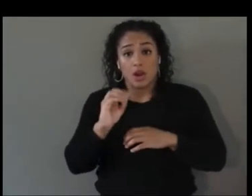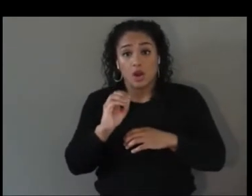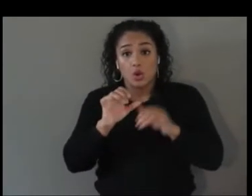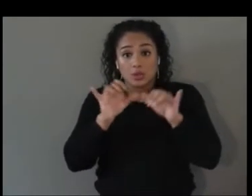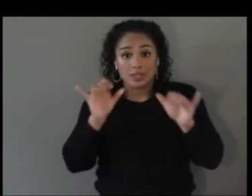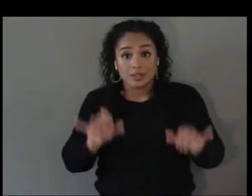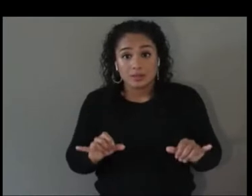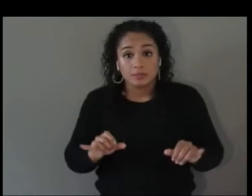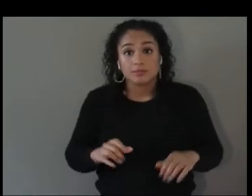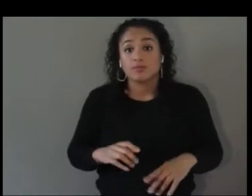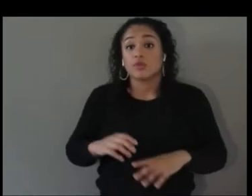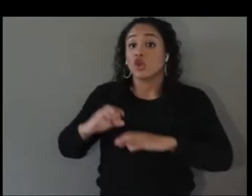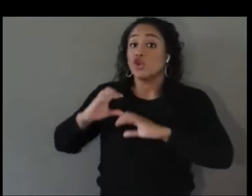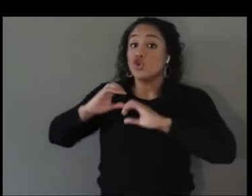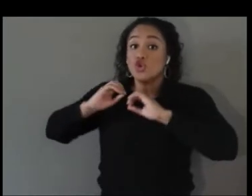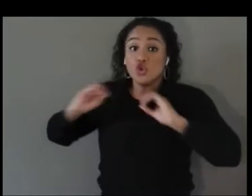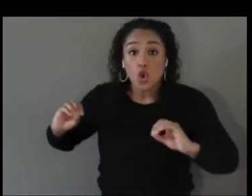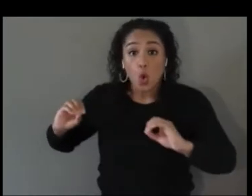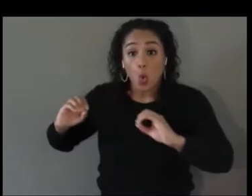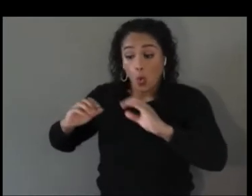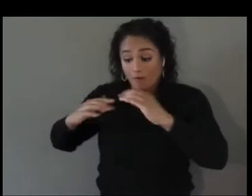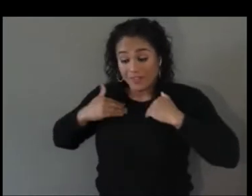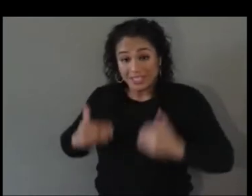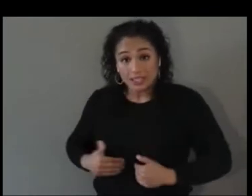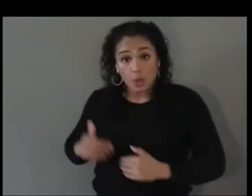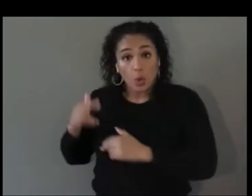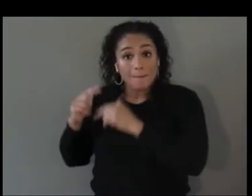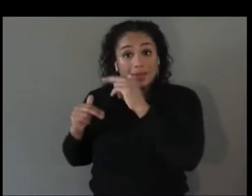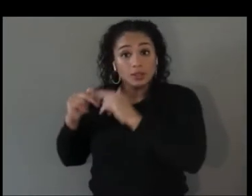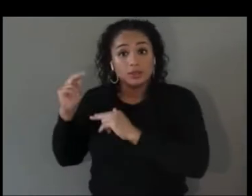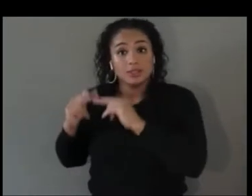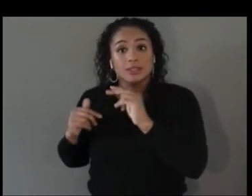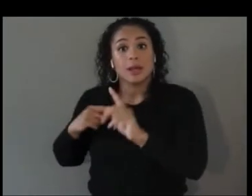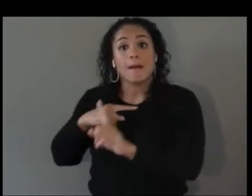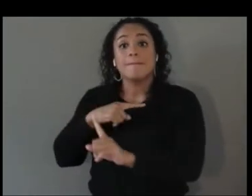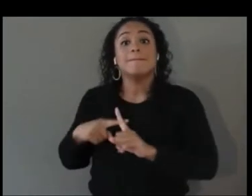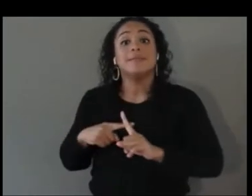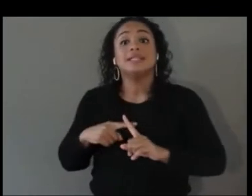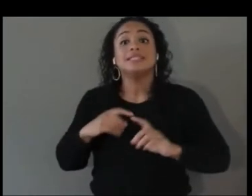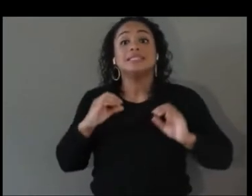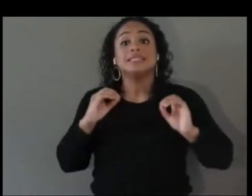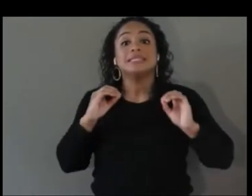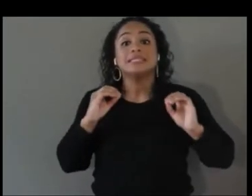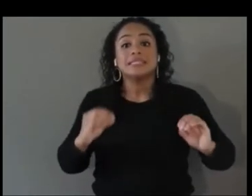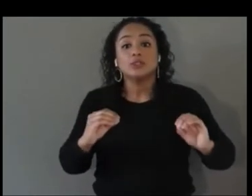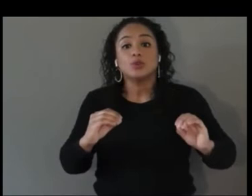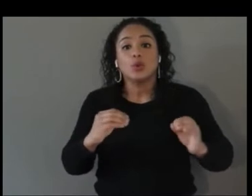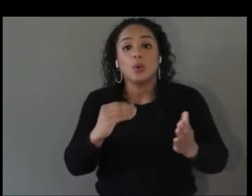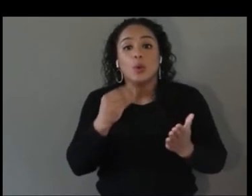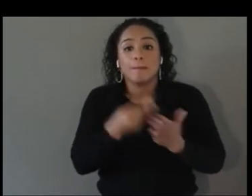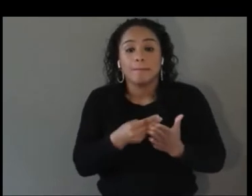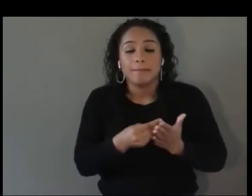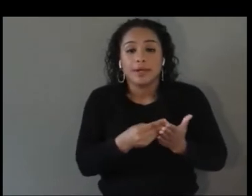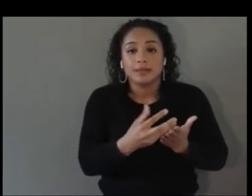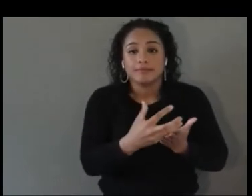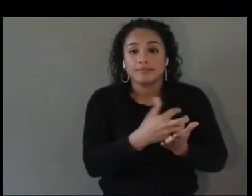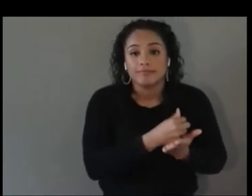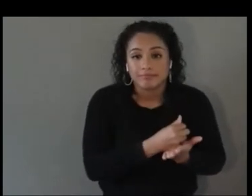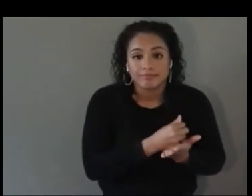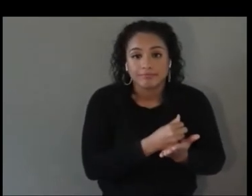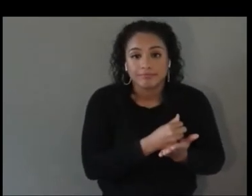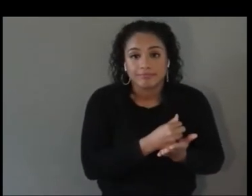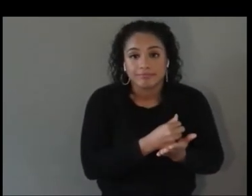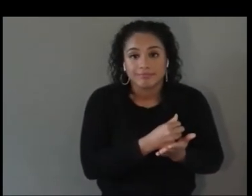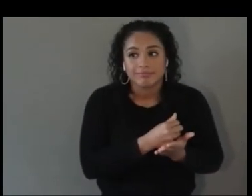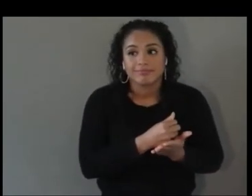dime of any kind of capital at all to do this. This is all from the heart of hardworking people,